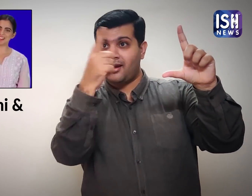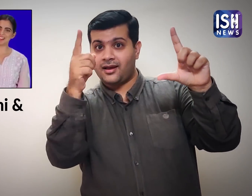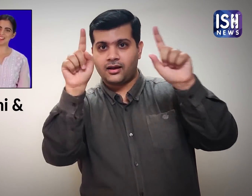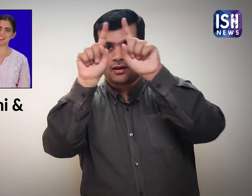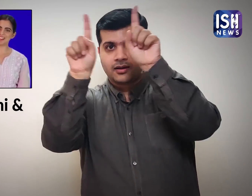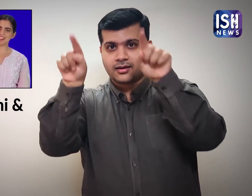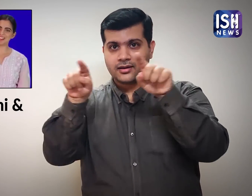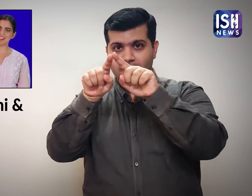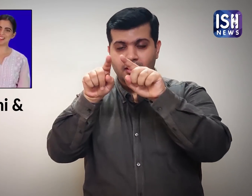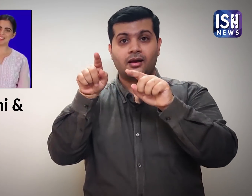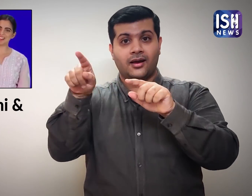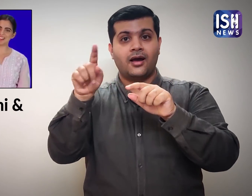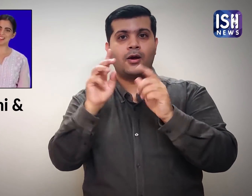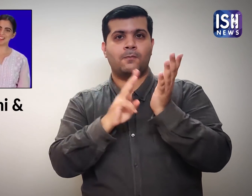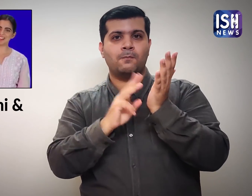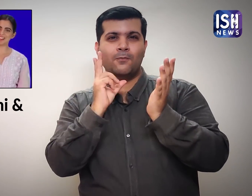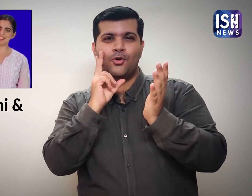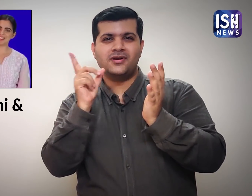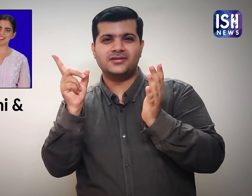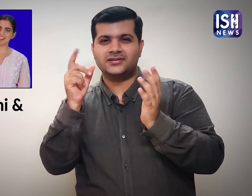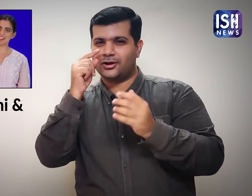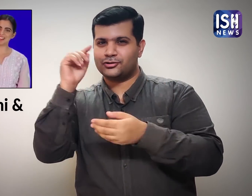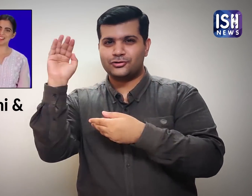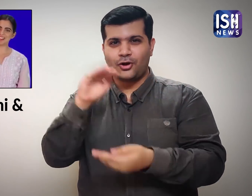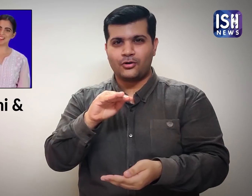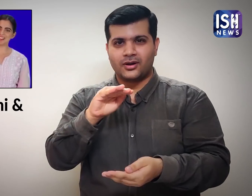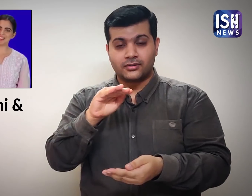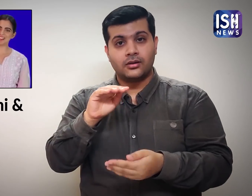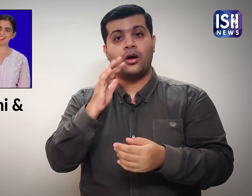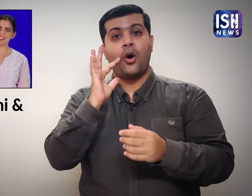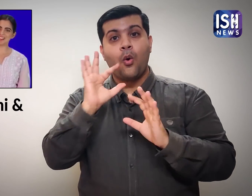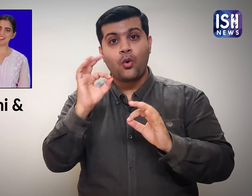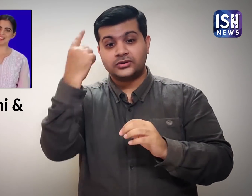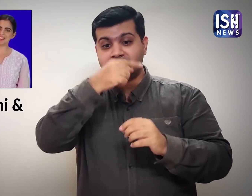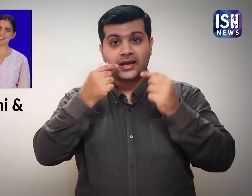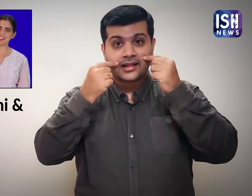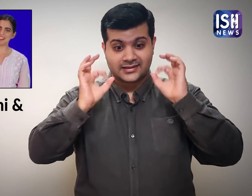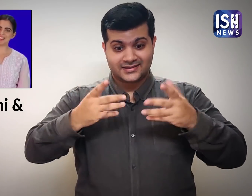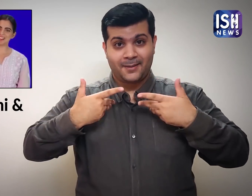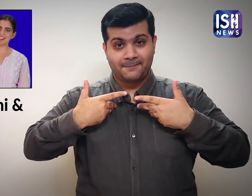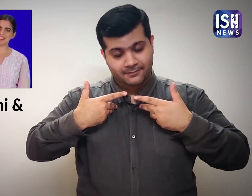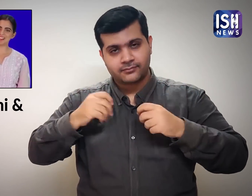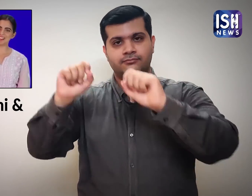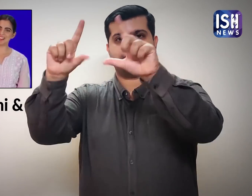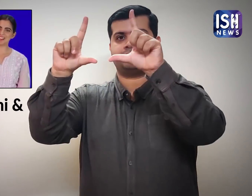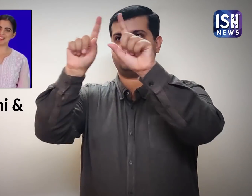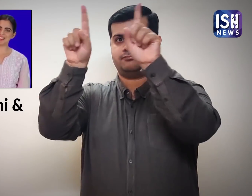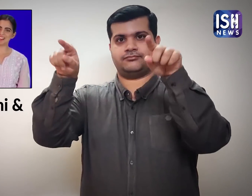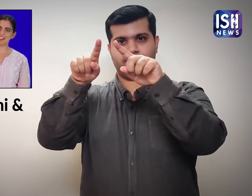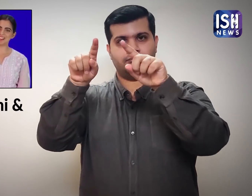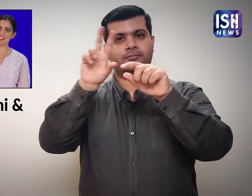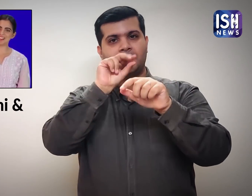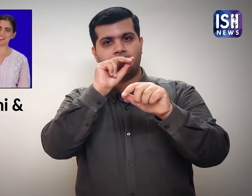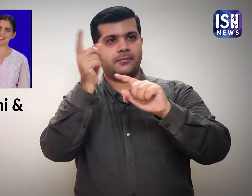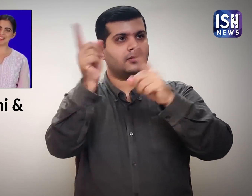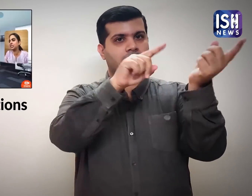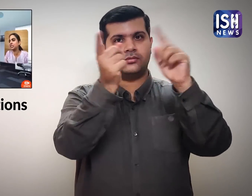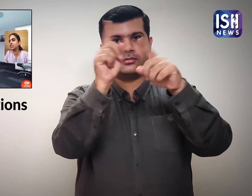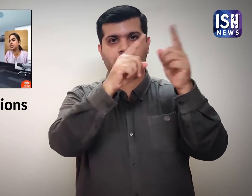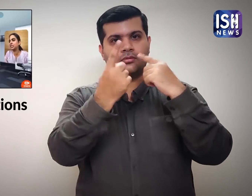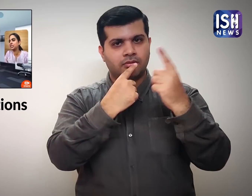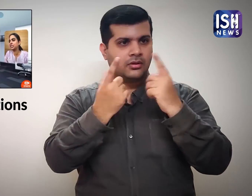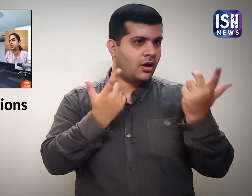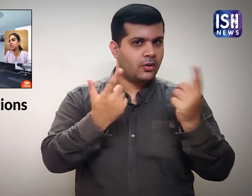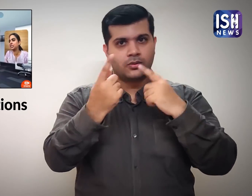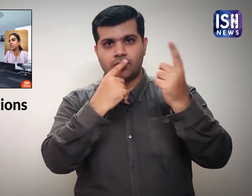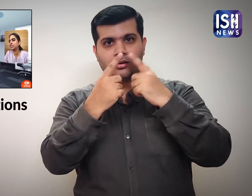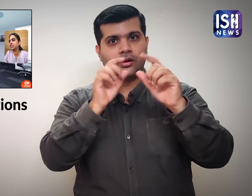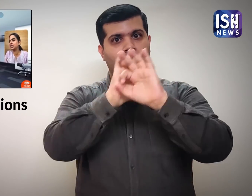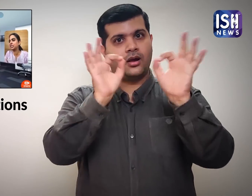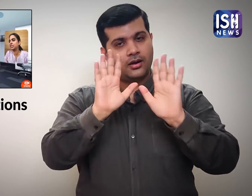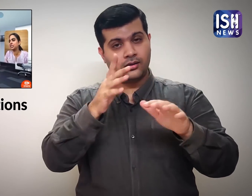Alongside him was Isha Ambani in a normal 2D image and they were having a conversation.